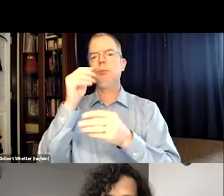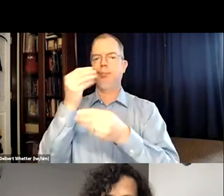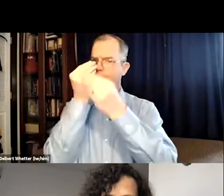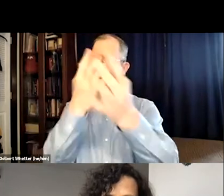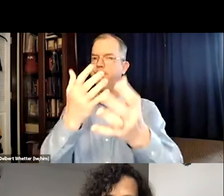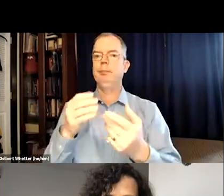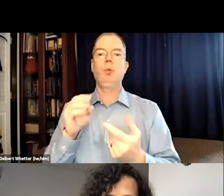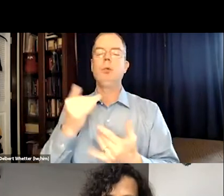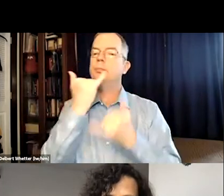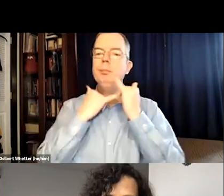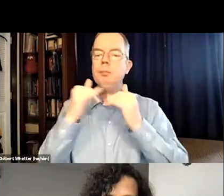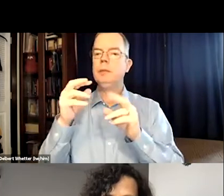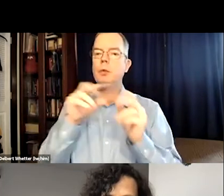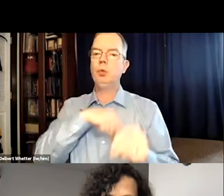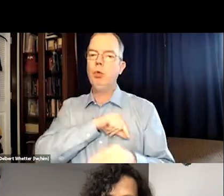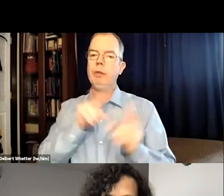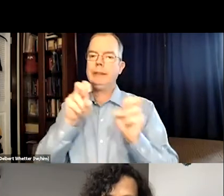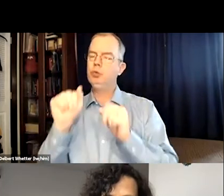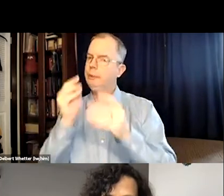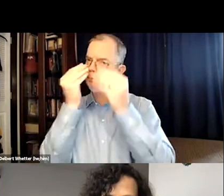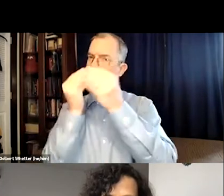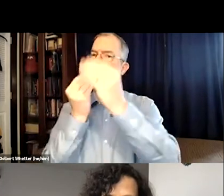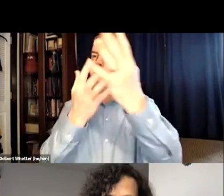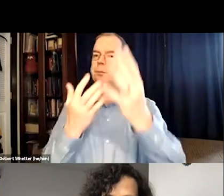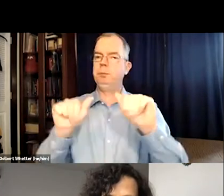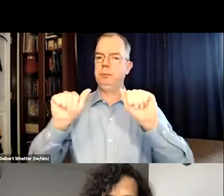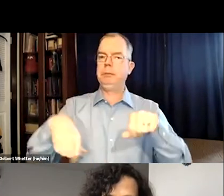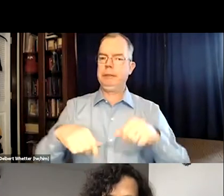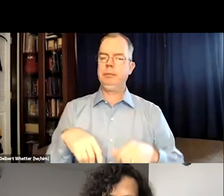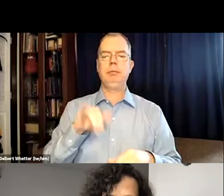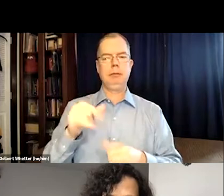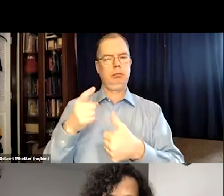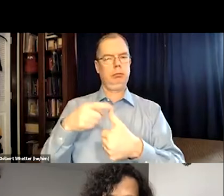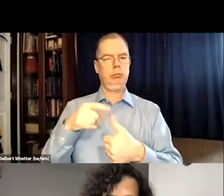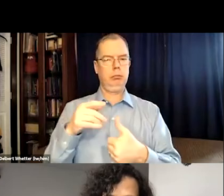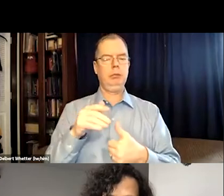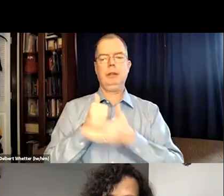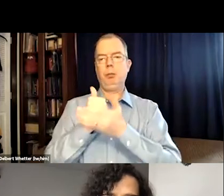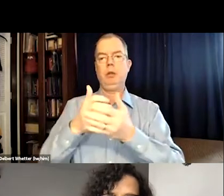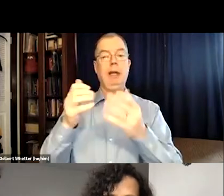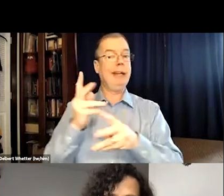And so if there's a captioning error, you can let them know, or if there's quality issues, you can inform them.